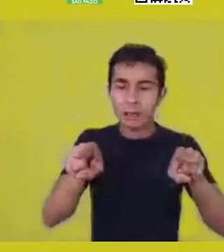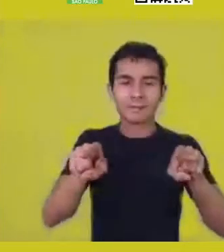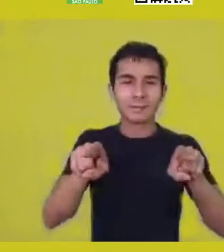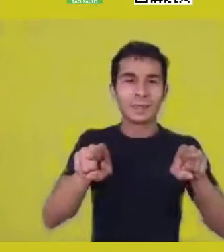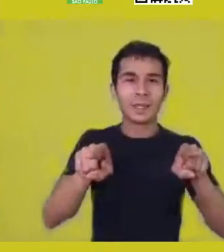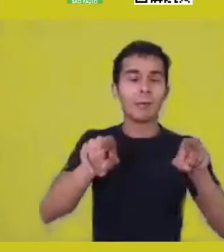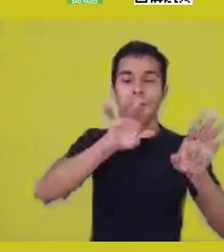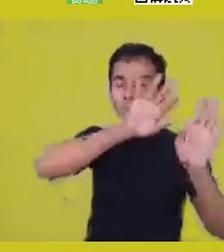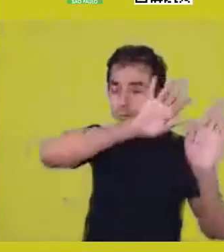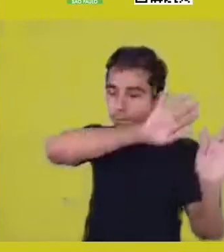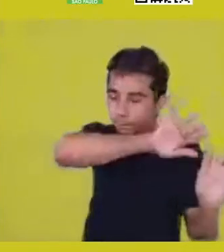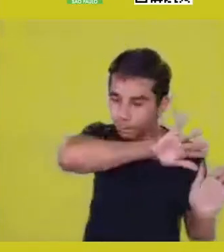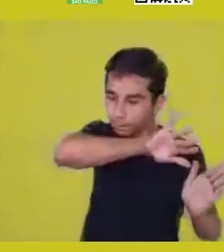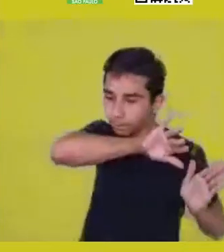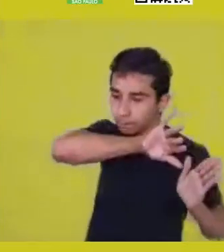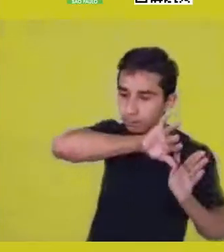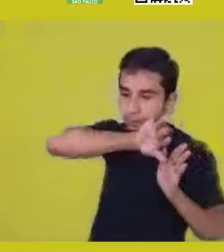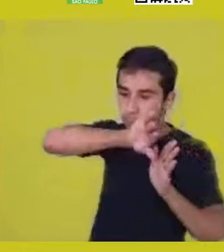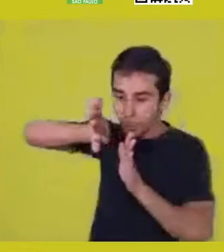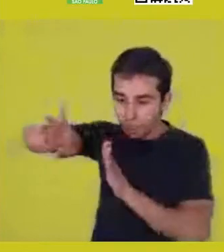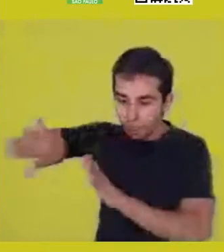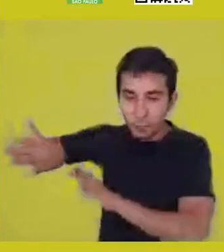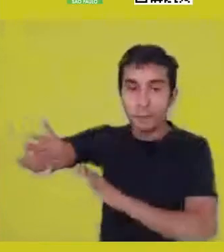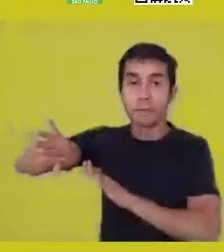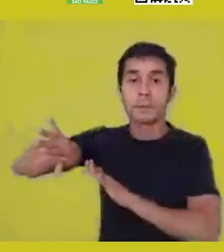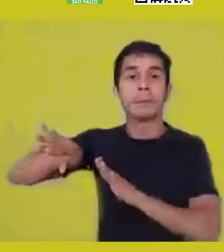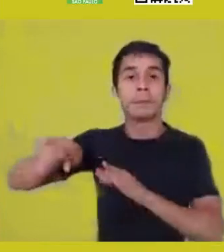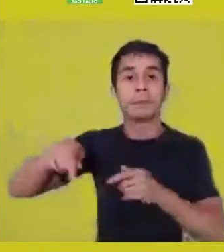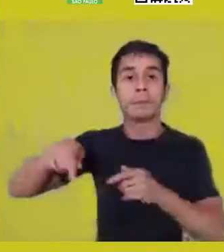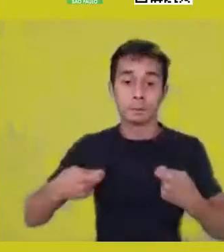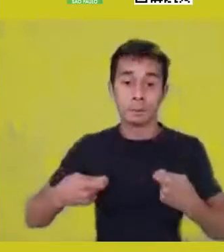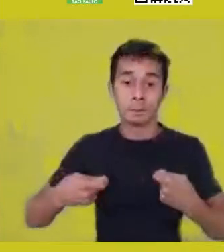and turn towards another world model